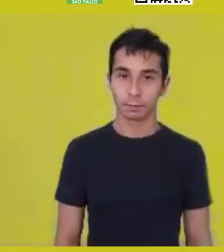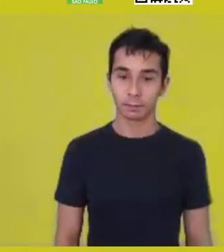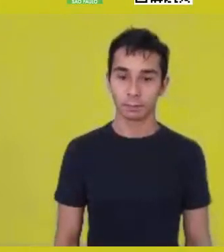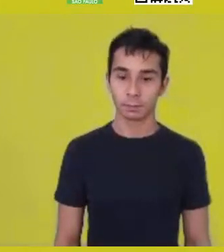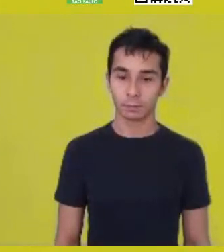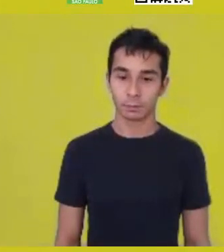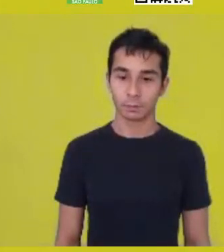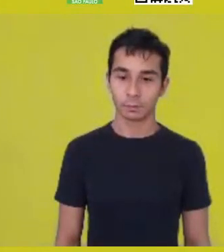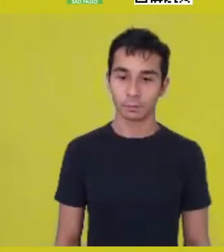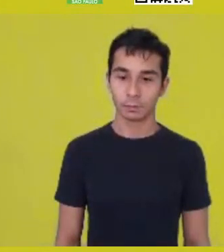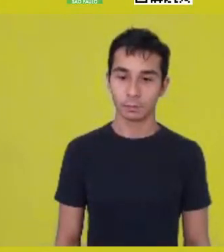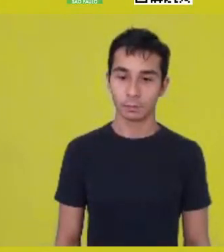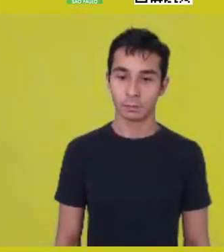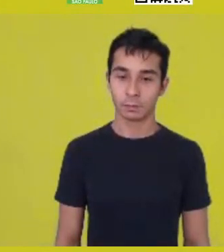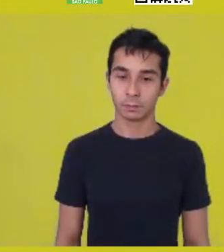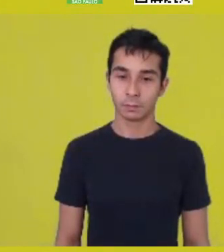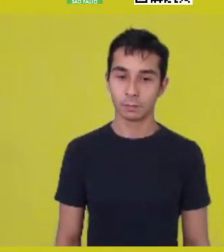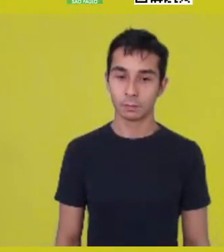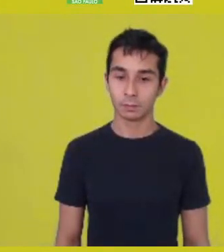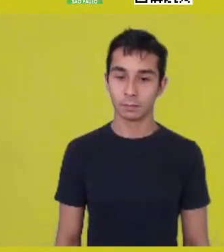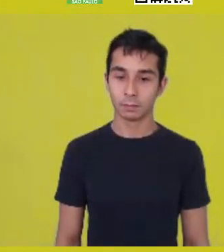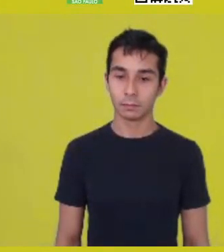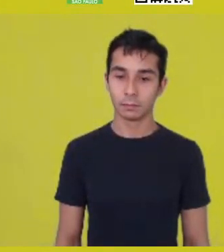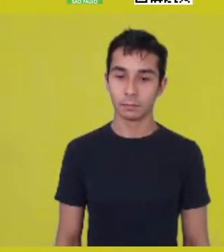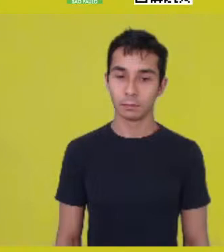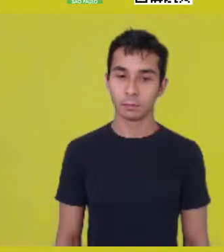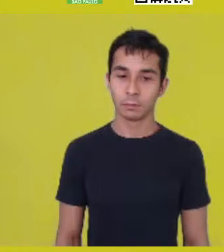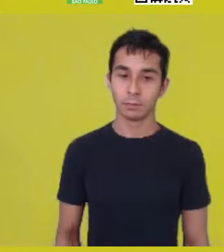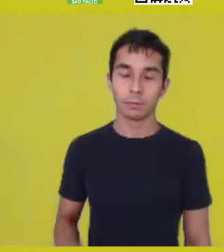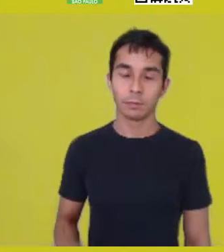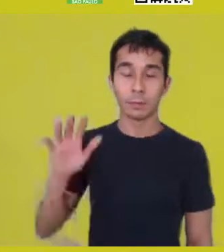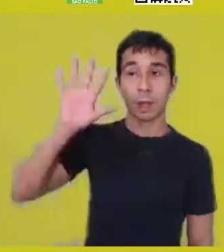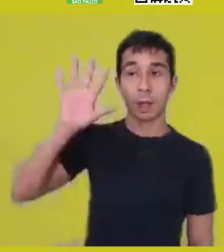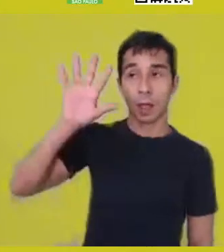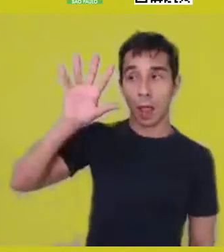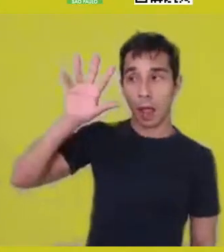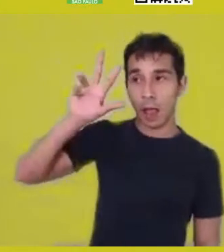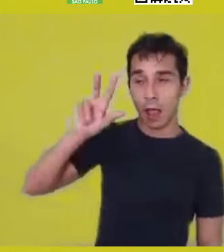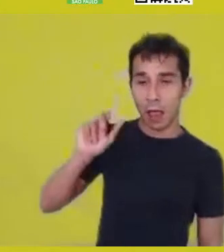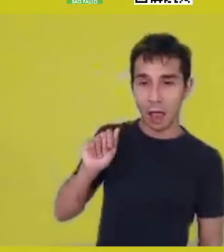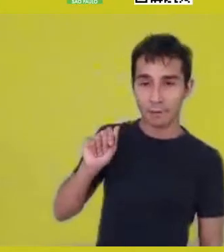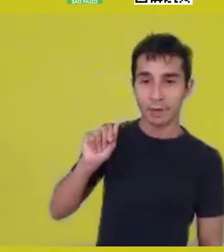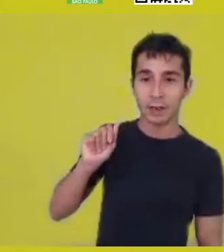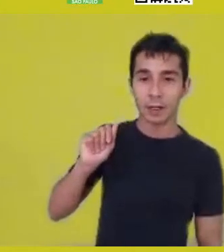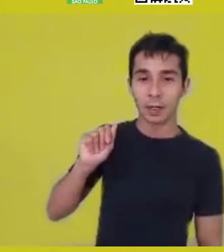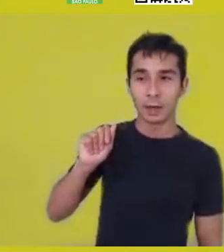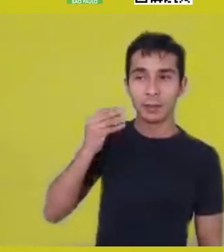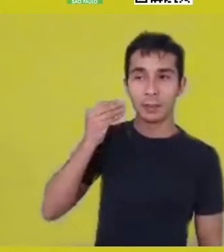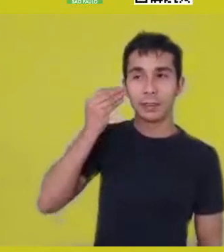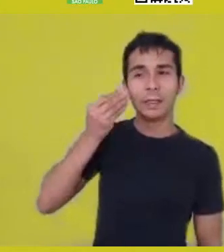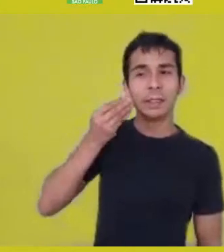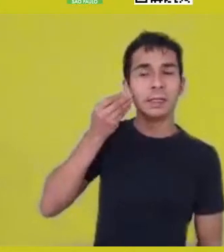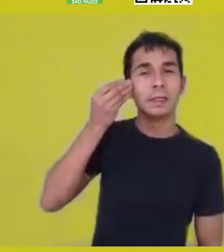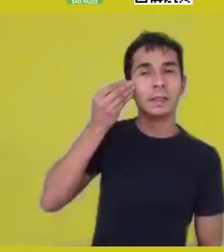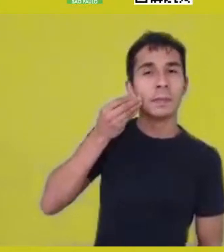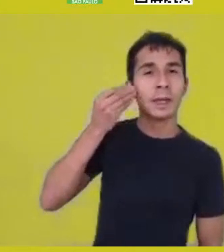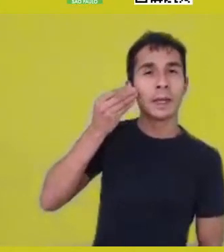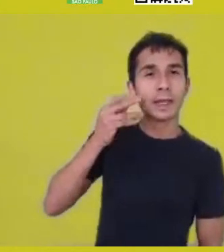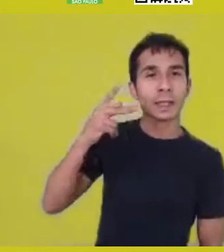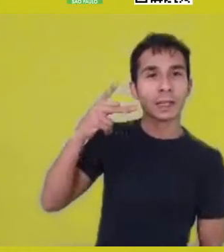are all the African experiences that endured during the process,